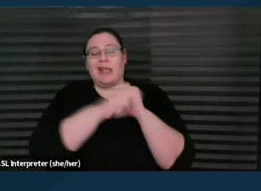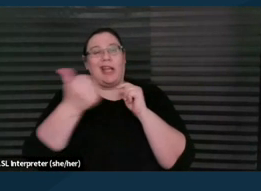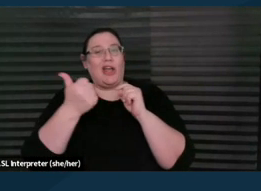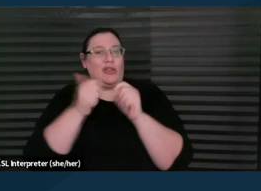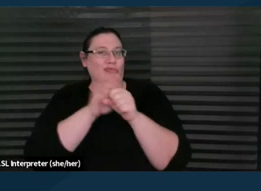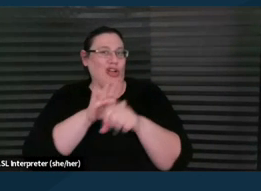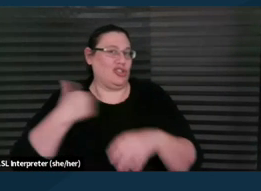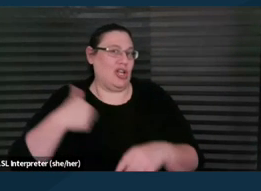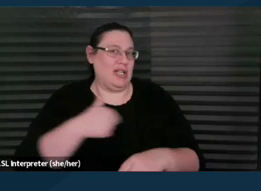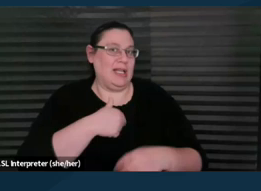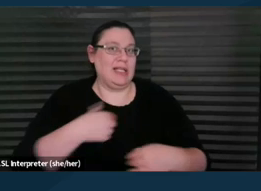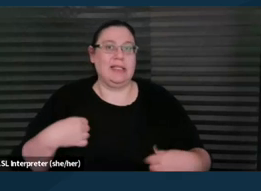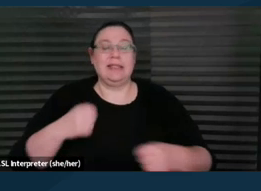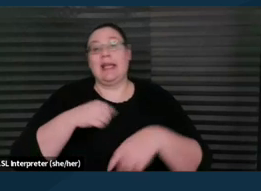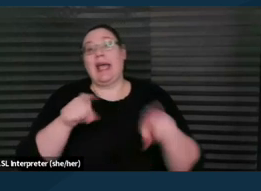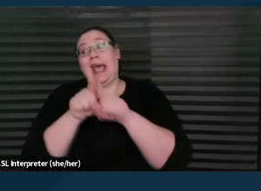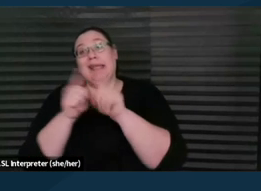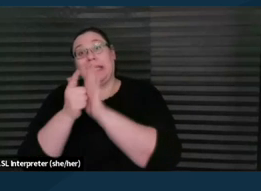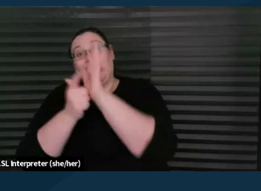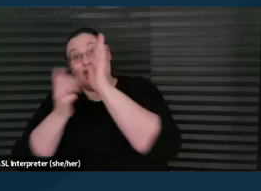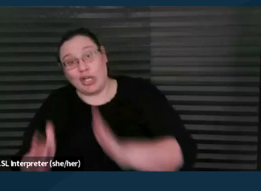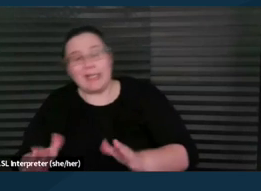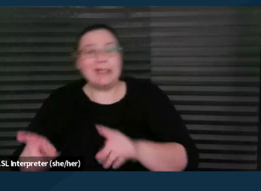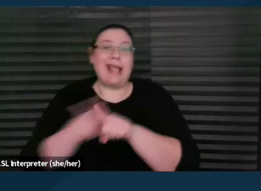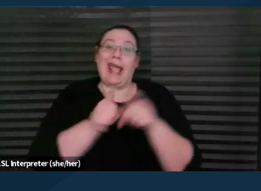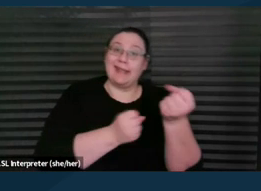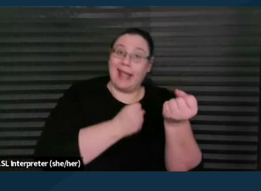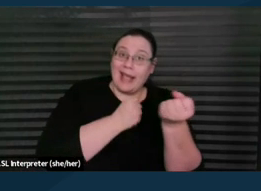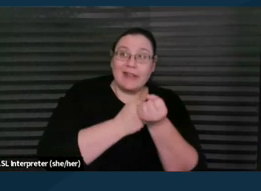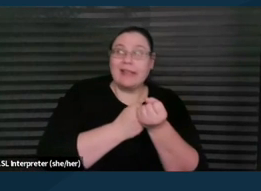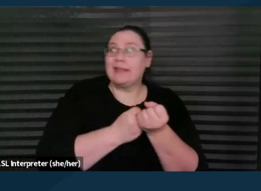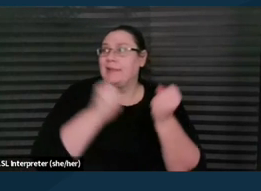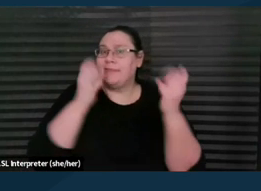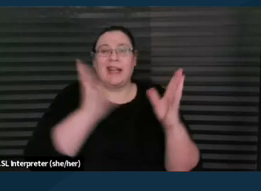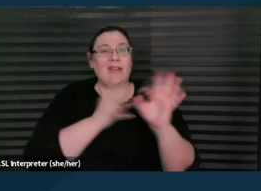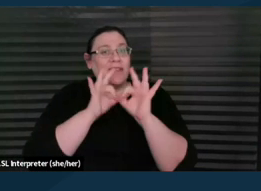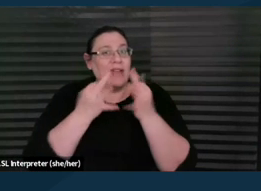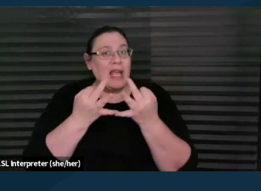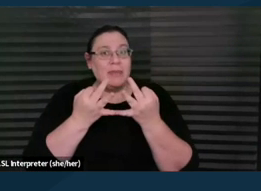I think both as attorneys and advocates that many of our families, you know, the parent may have a disability